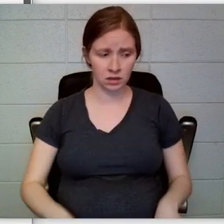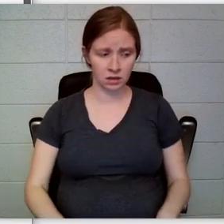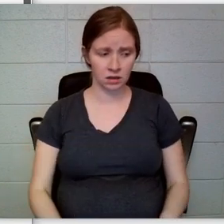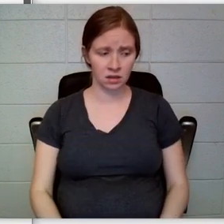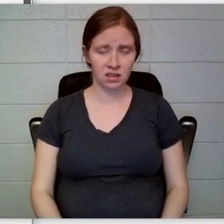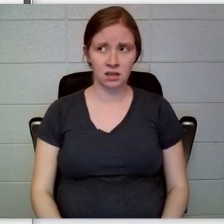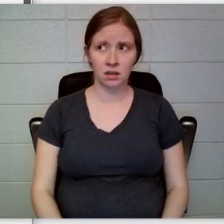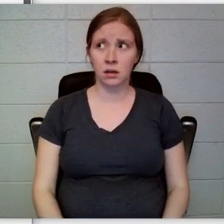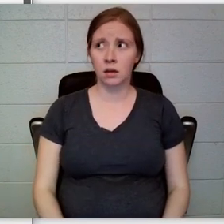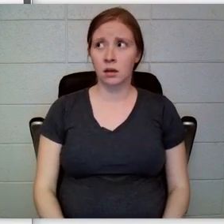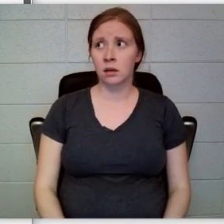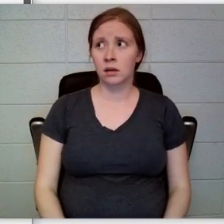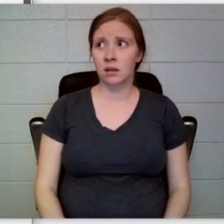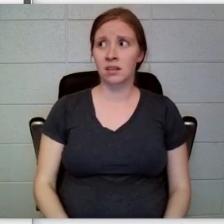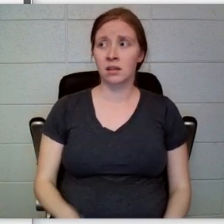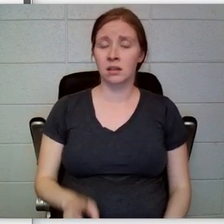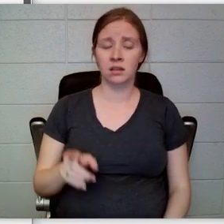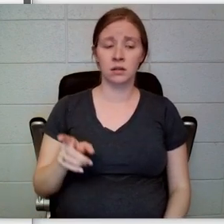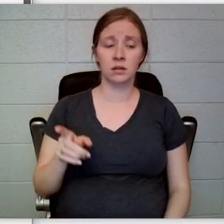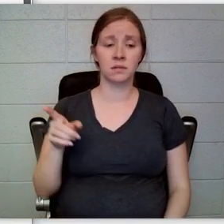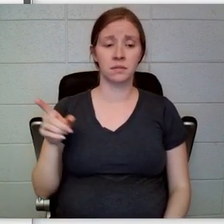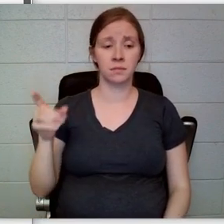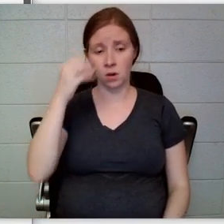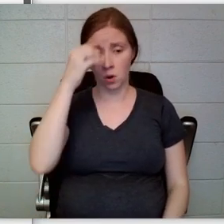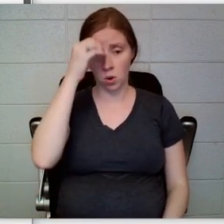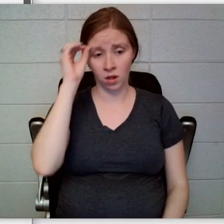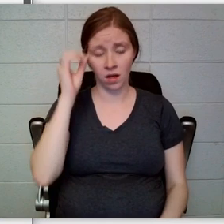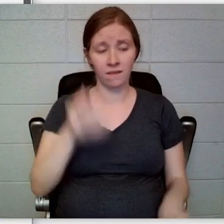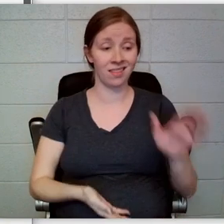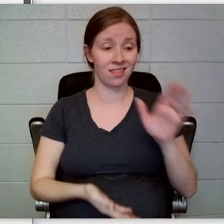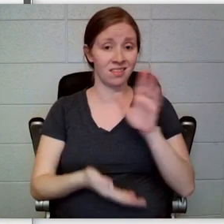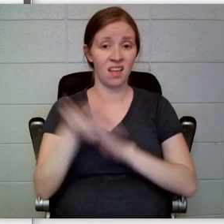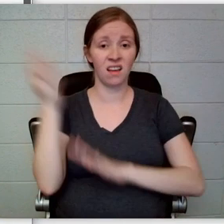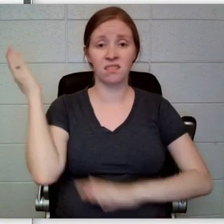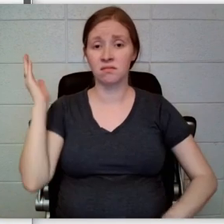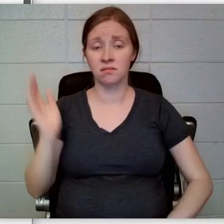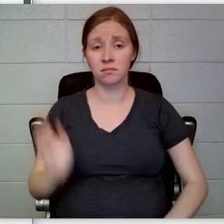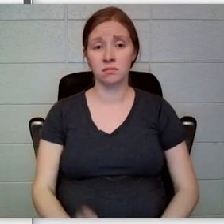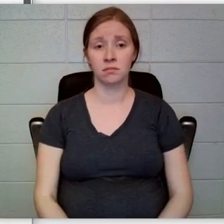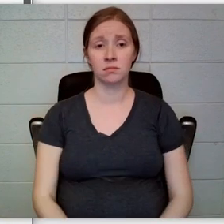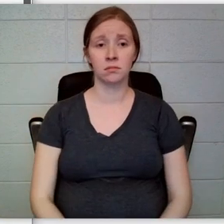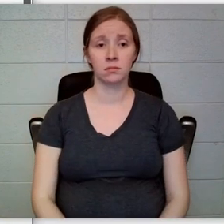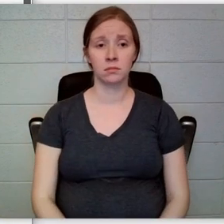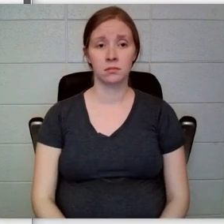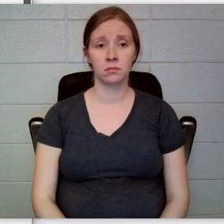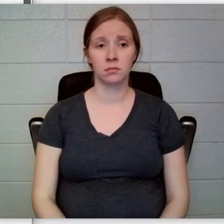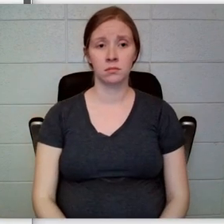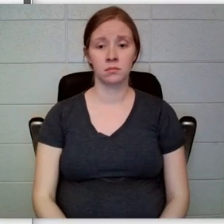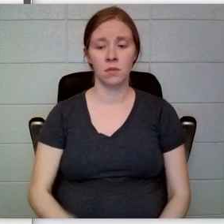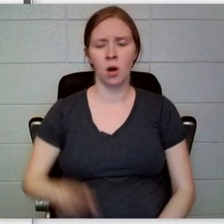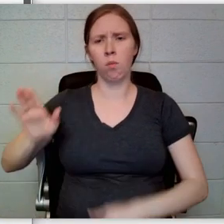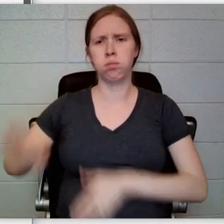stood up and left without a word. The Baudelaire children listened to his heavy footsteps go up the